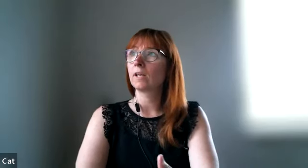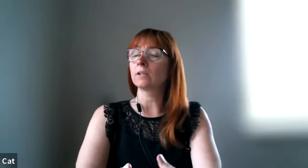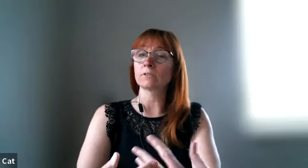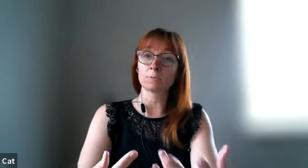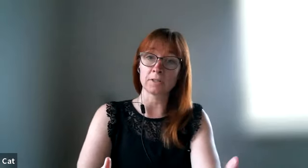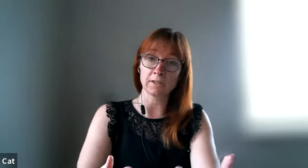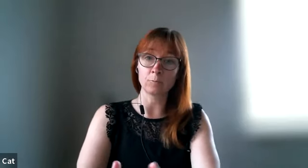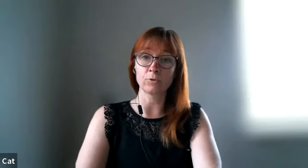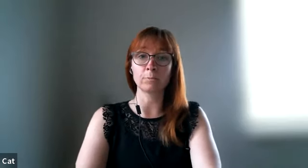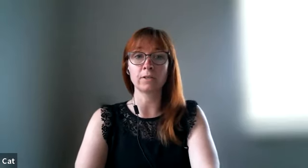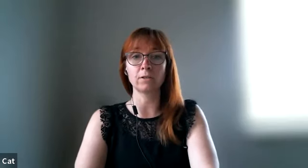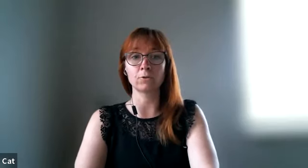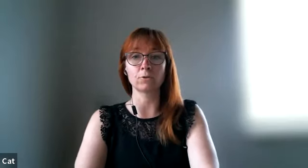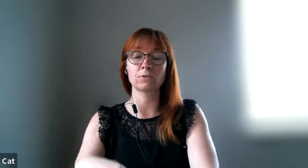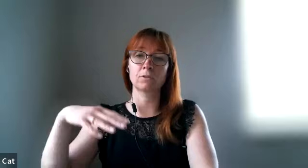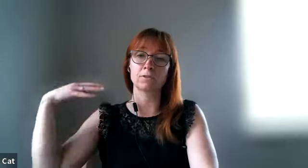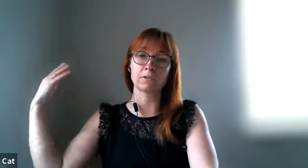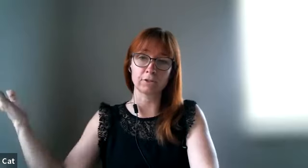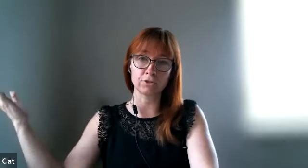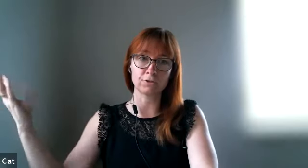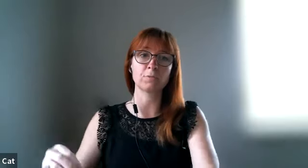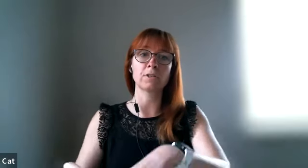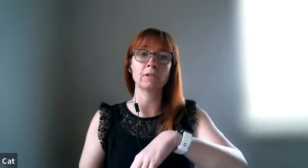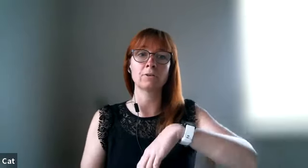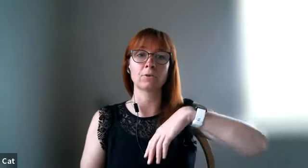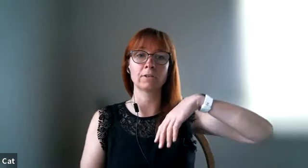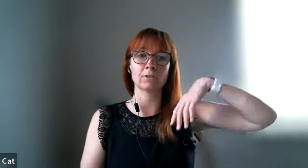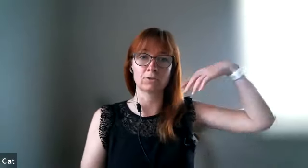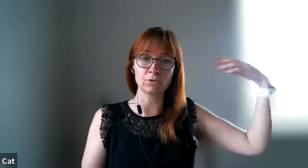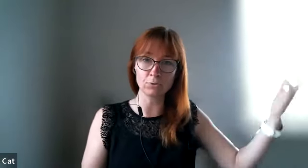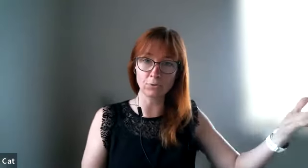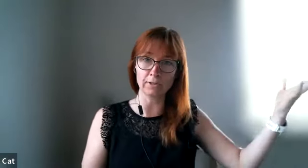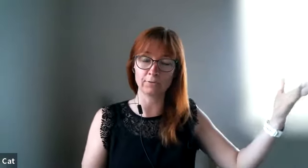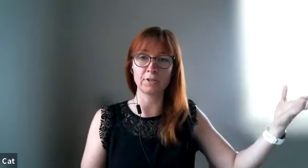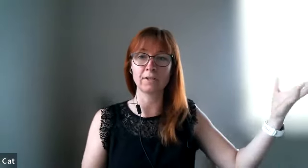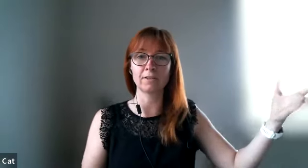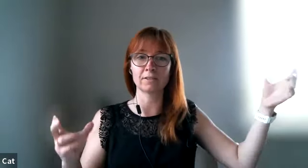he doesn't spend time with me or she doesn't ever touch me or he doesn't do things for me and that's